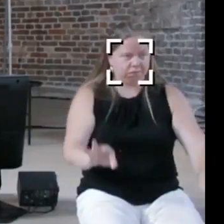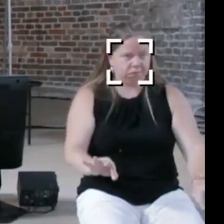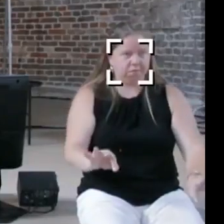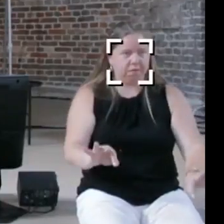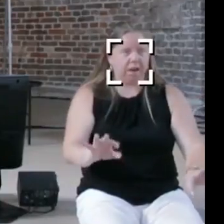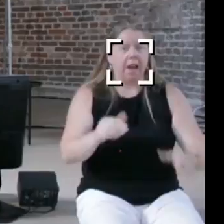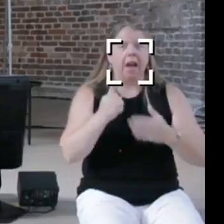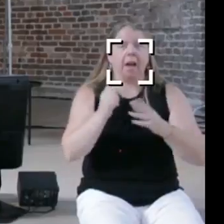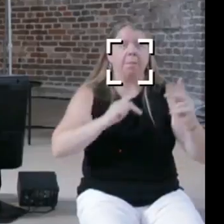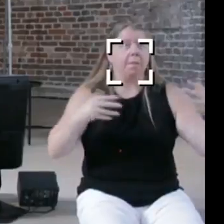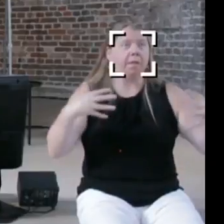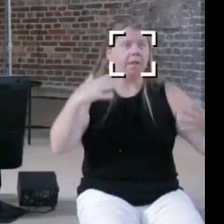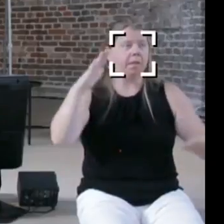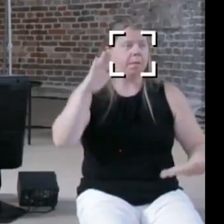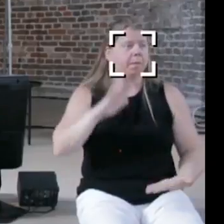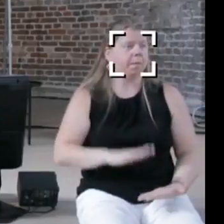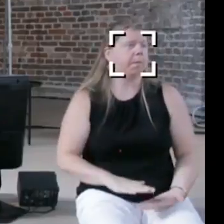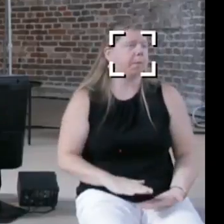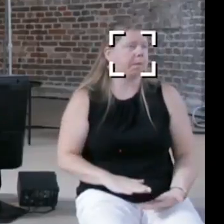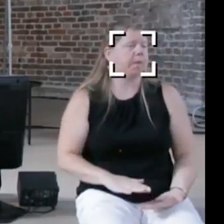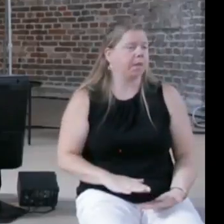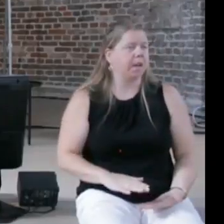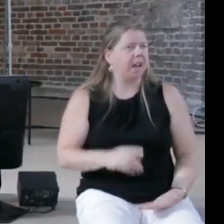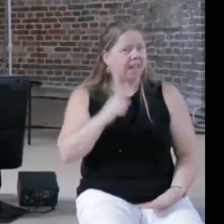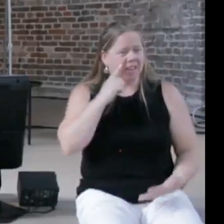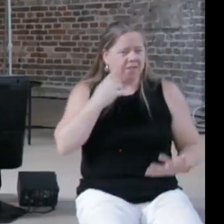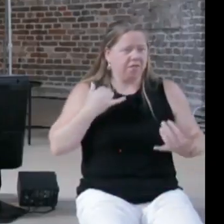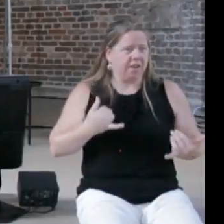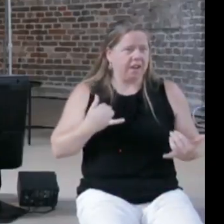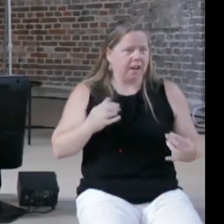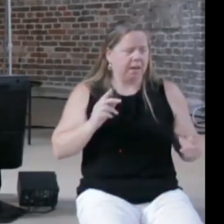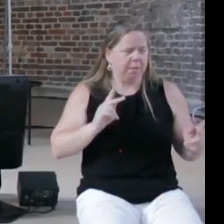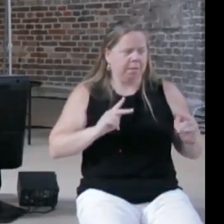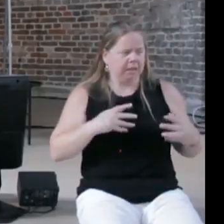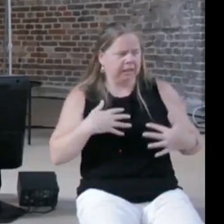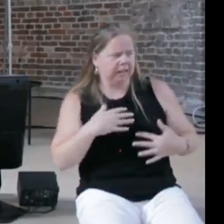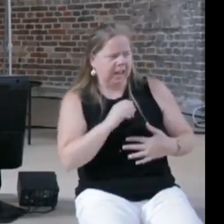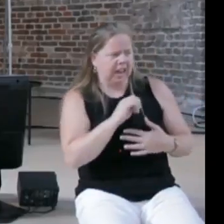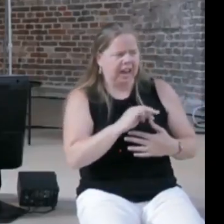at the moment there's a lot of fear in the AI debate which might also be part of the